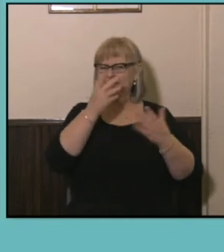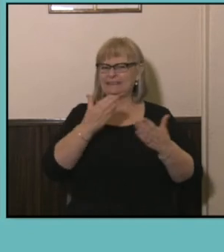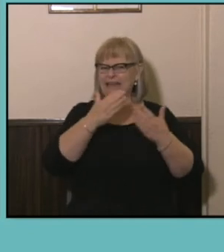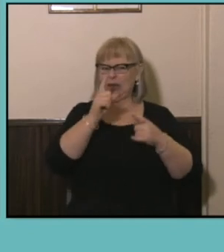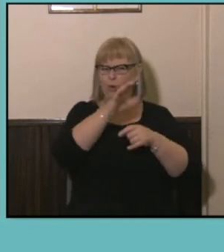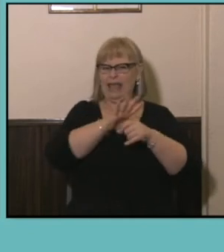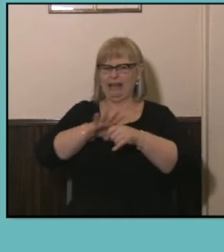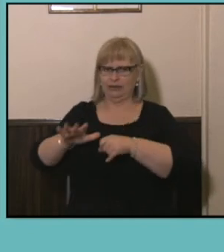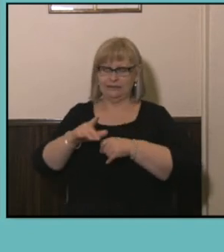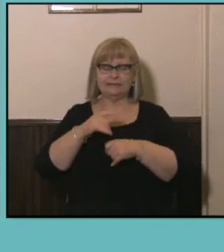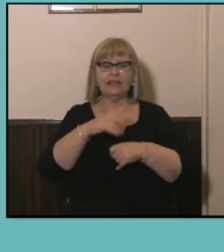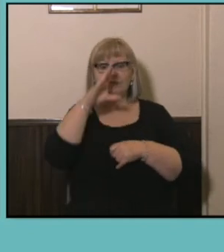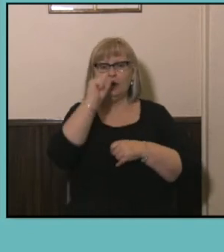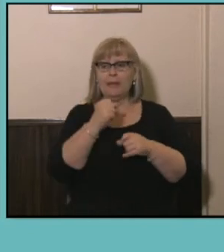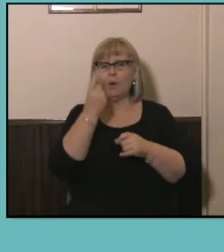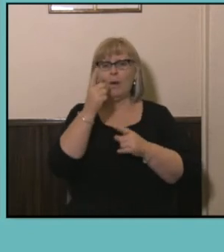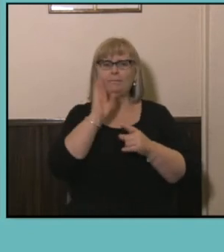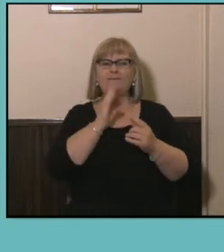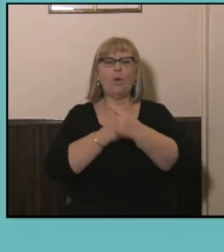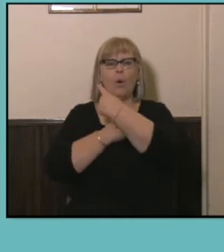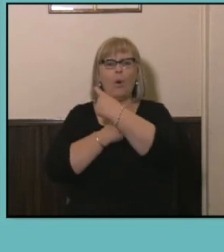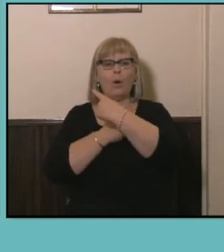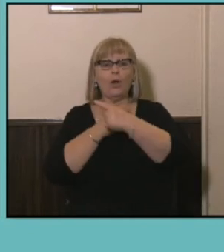earlier slides that Bindi was talking about where we've been coding 10,000,000